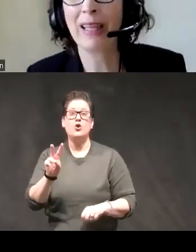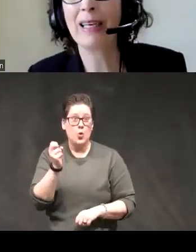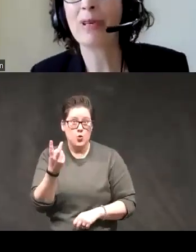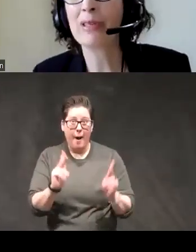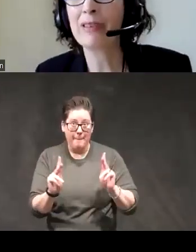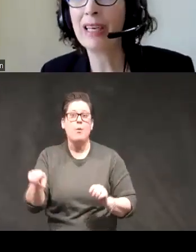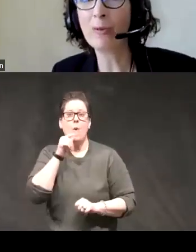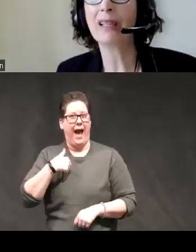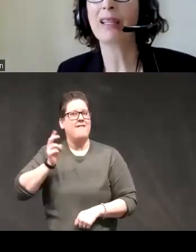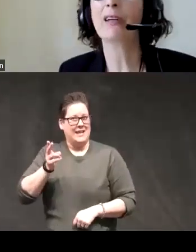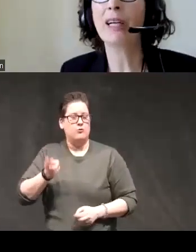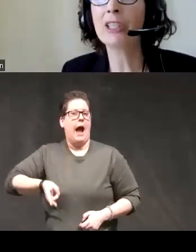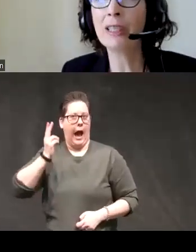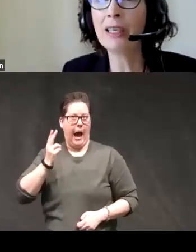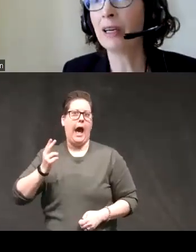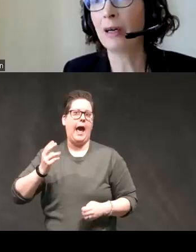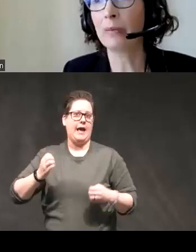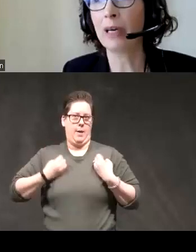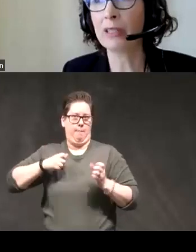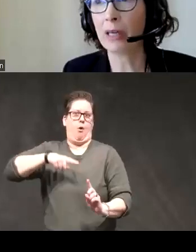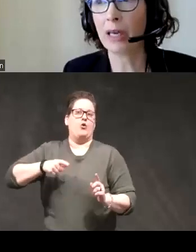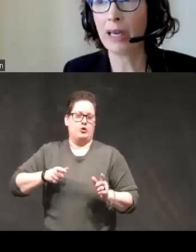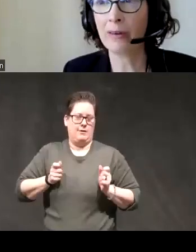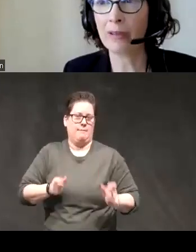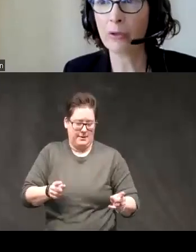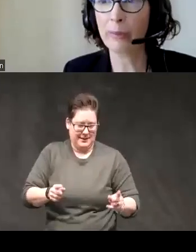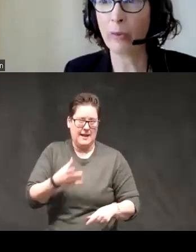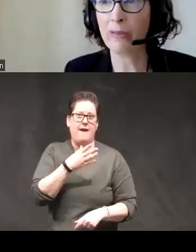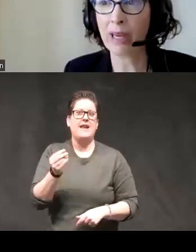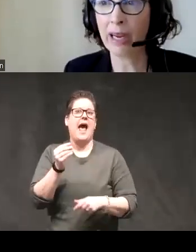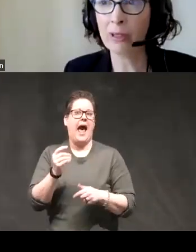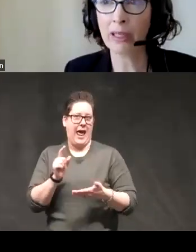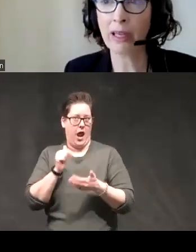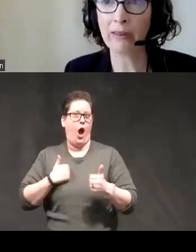related impulsivity and weekly aggression our study recruitment went viral and kind